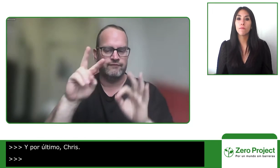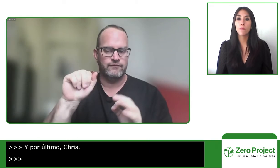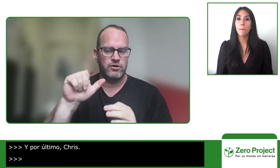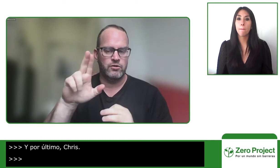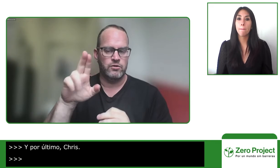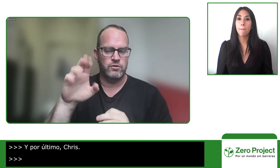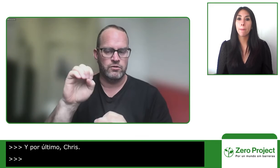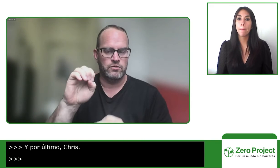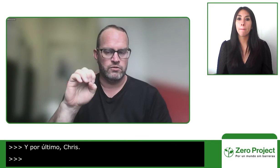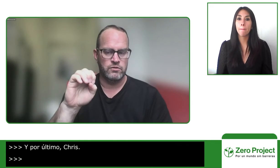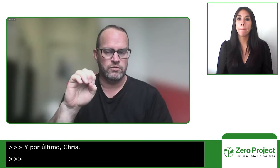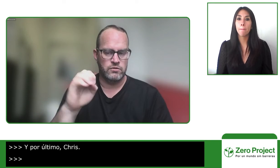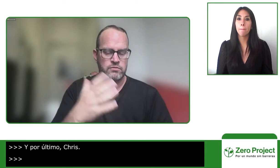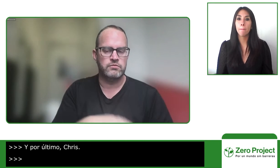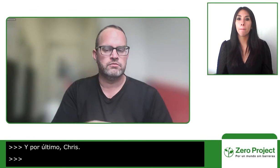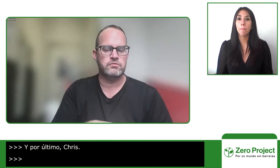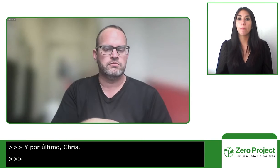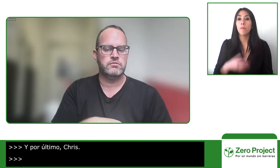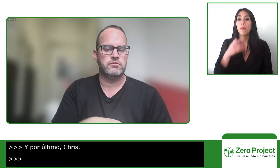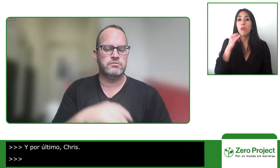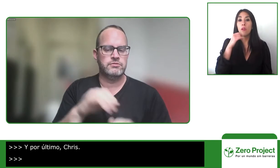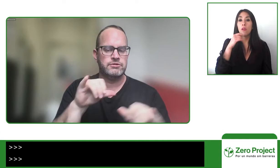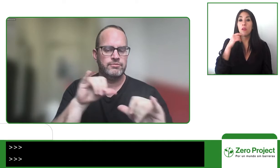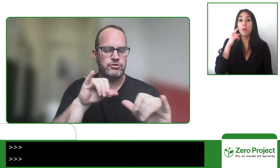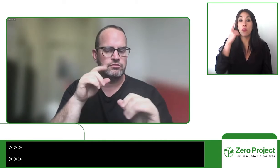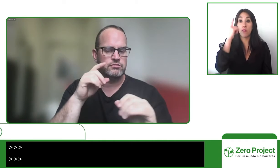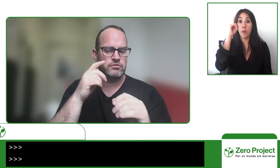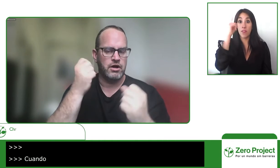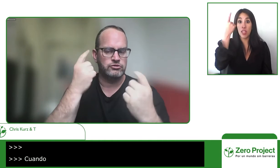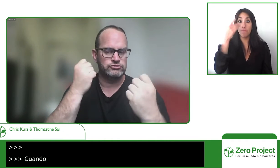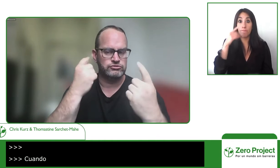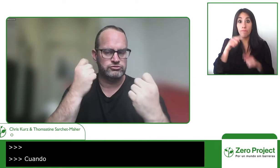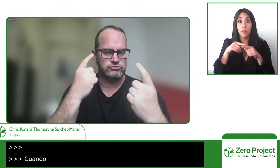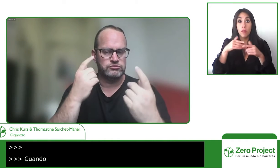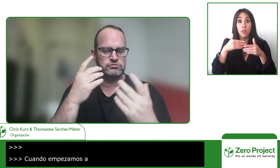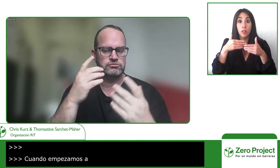very important is to share our values with one another we want